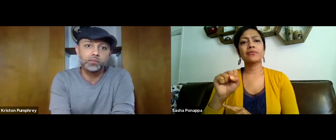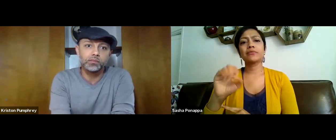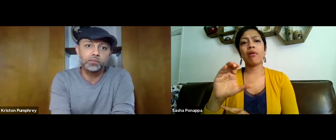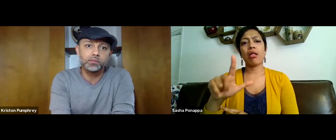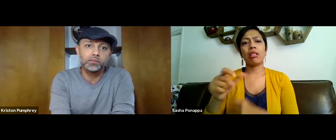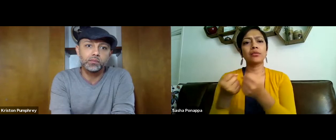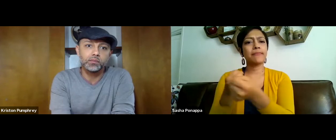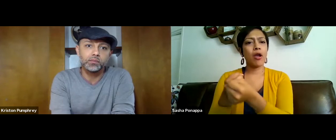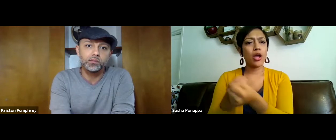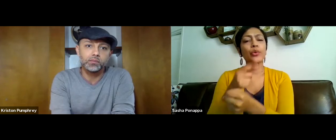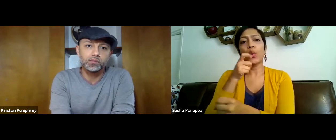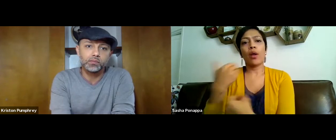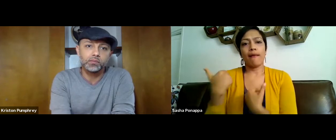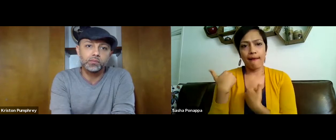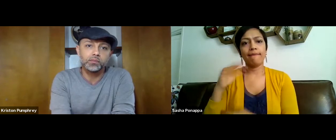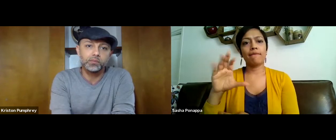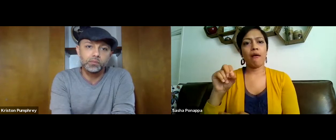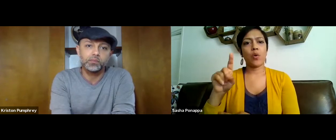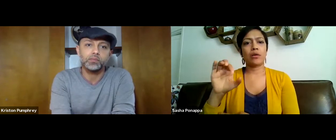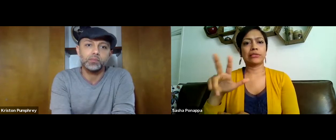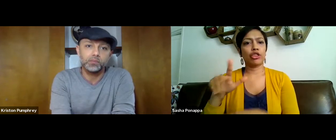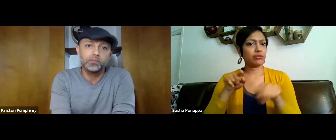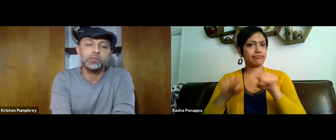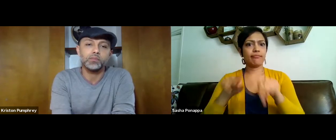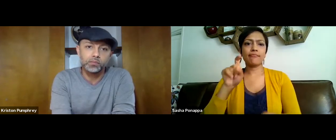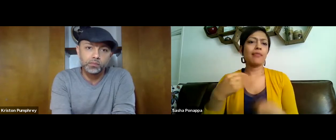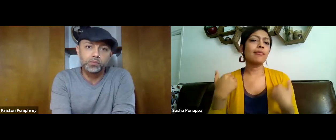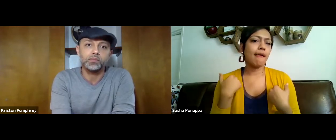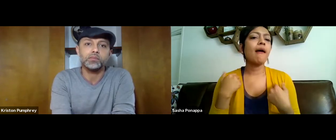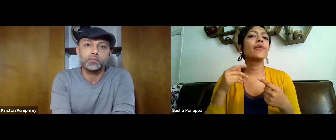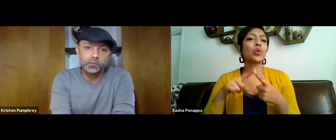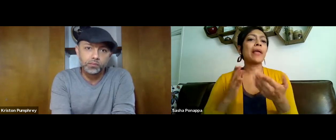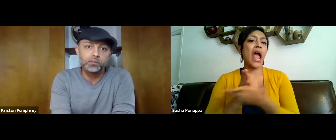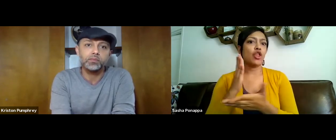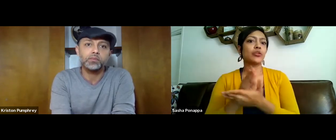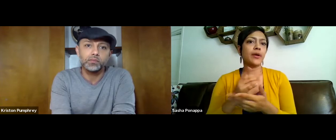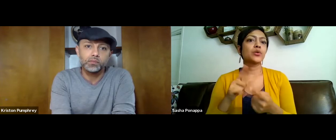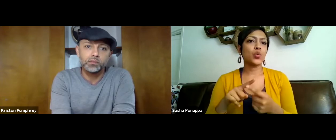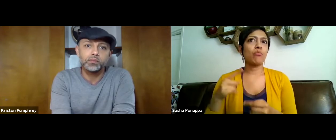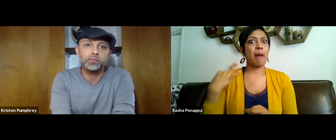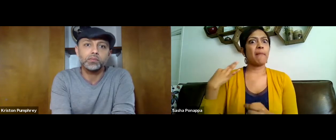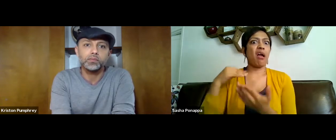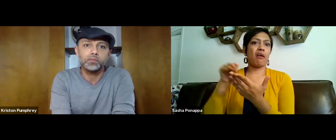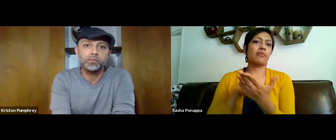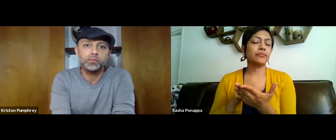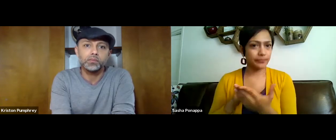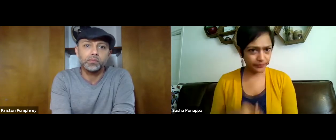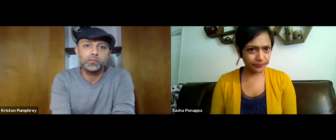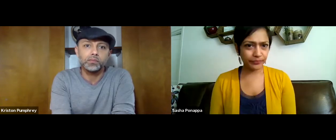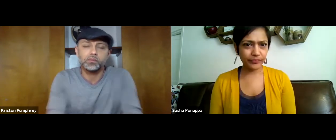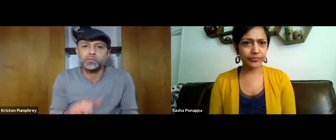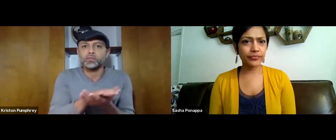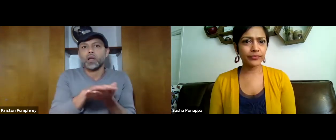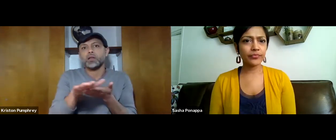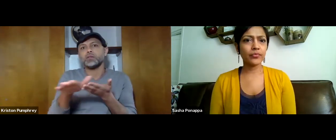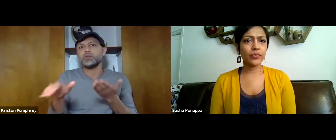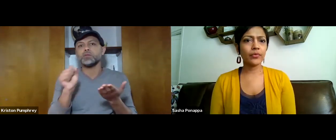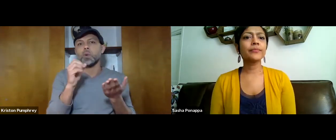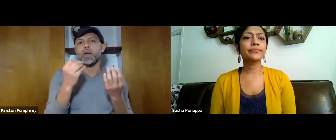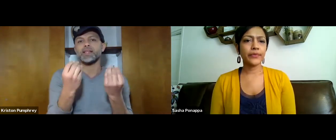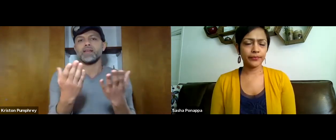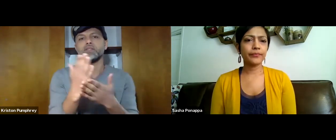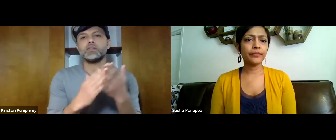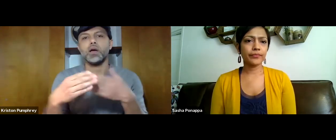then you can partner with a 501c3 entity and apply.